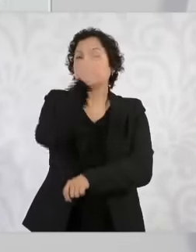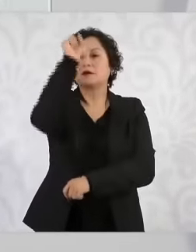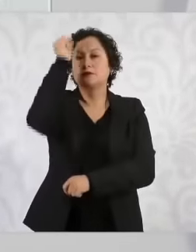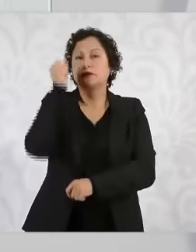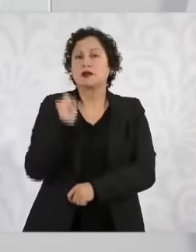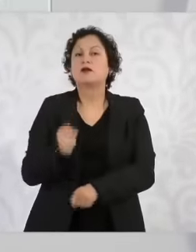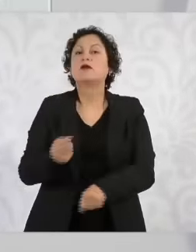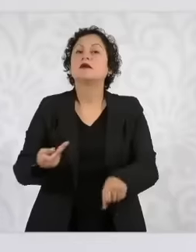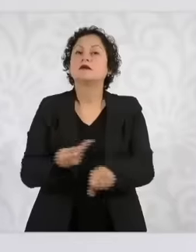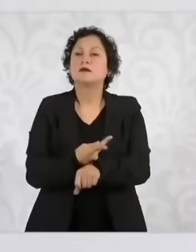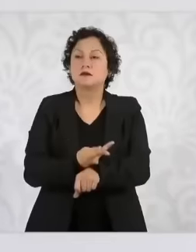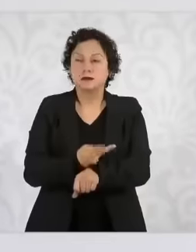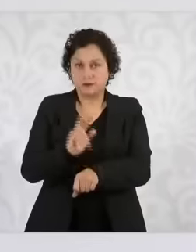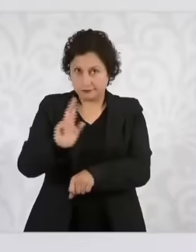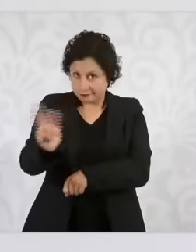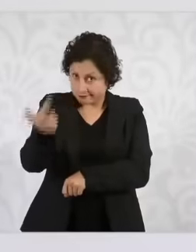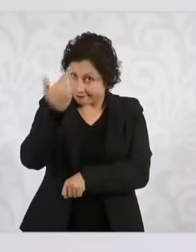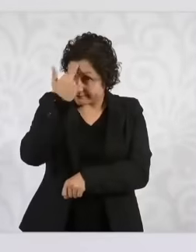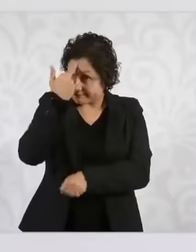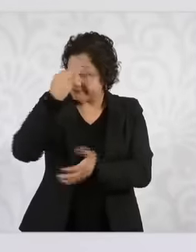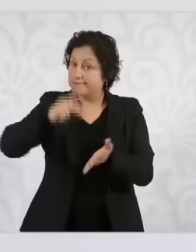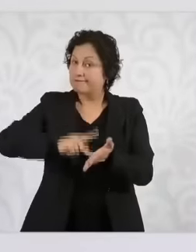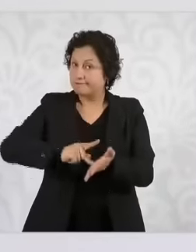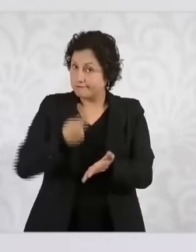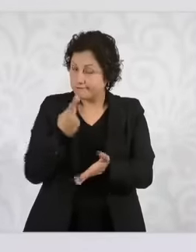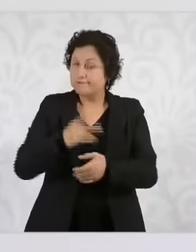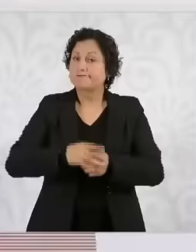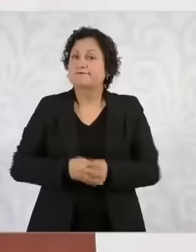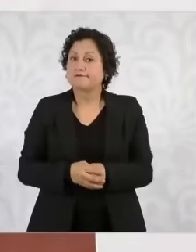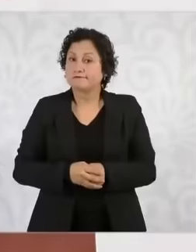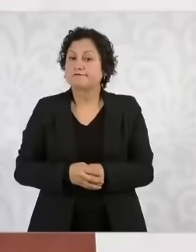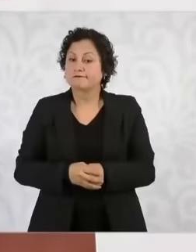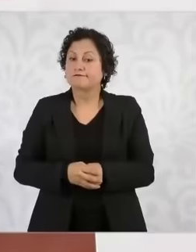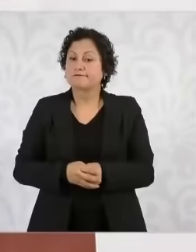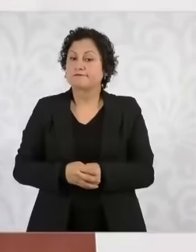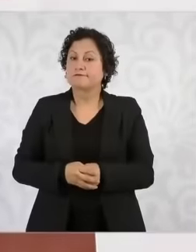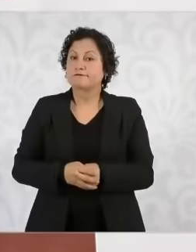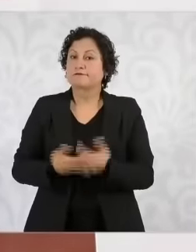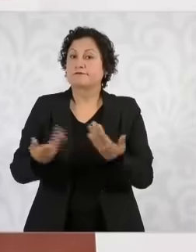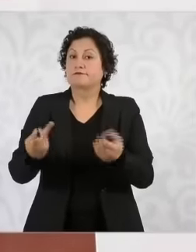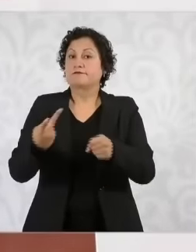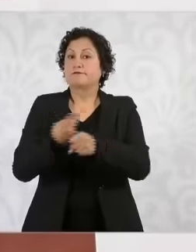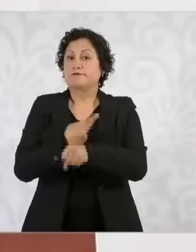this happening? I mean, there is still no explanation from the United States